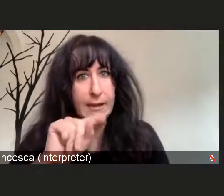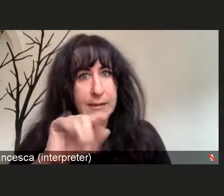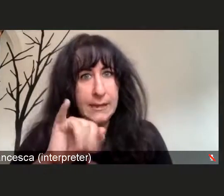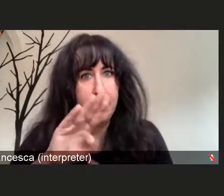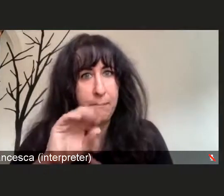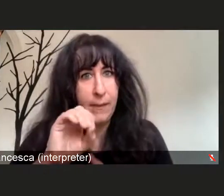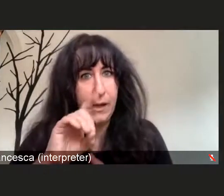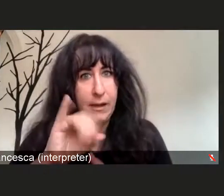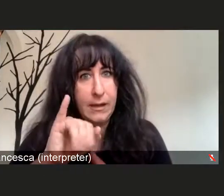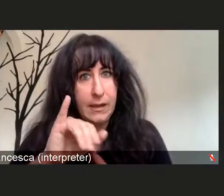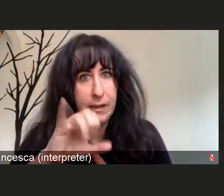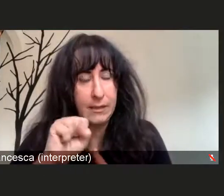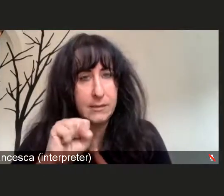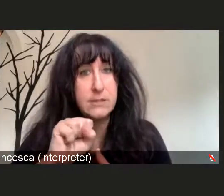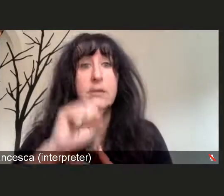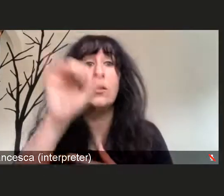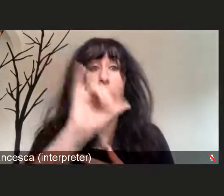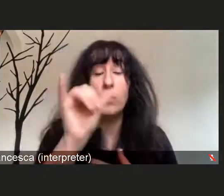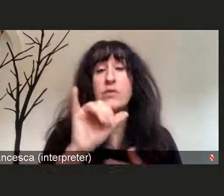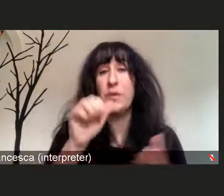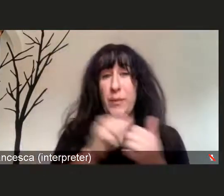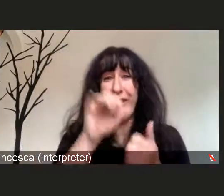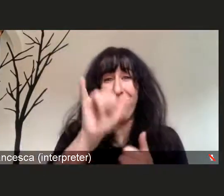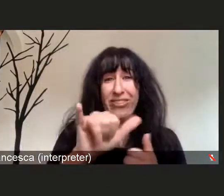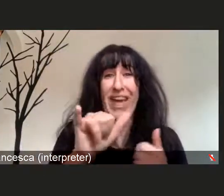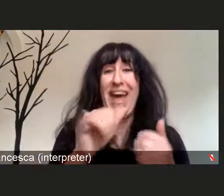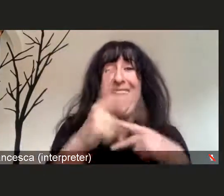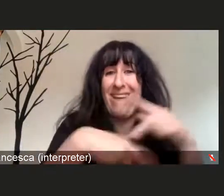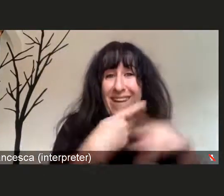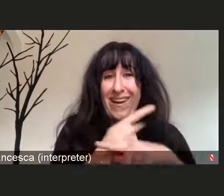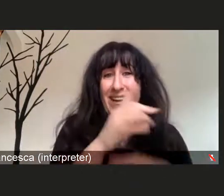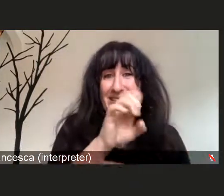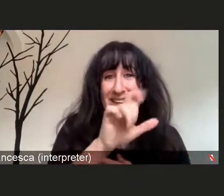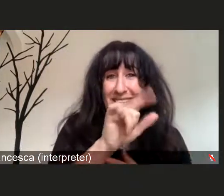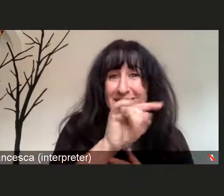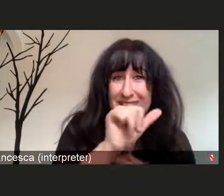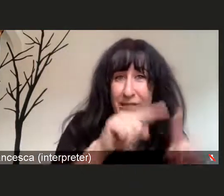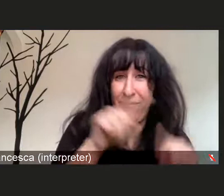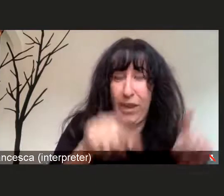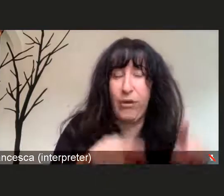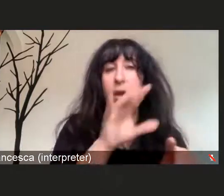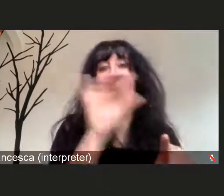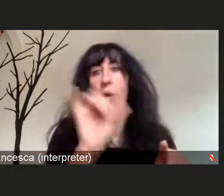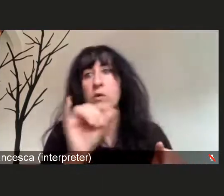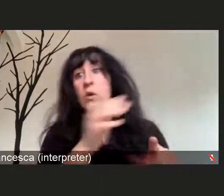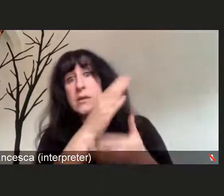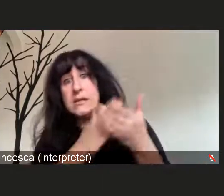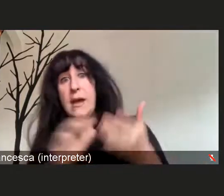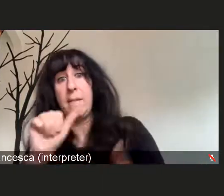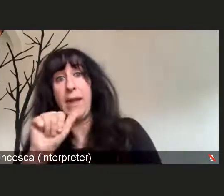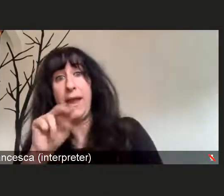of SARS-CoV-2, we know that some of those antibody medications that we had a year ago,